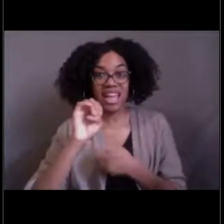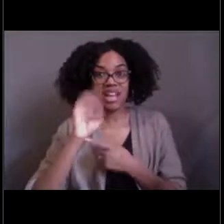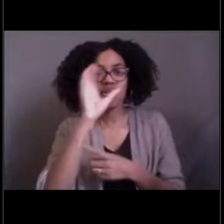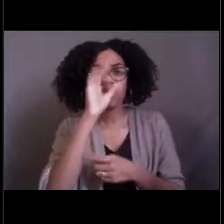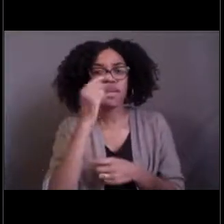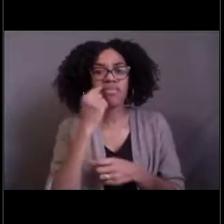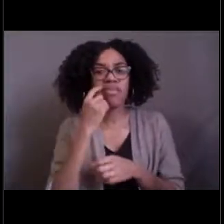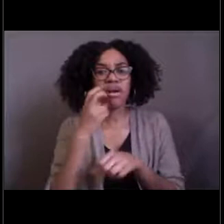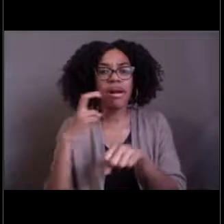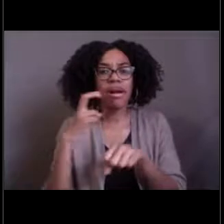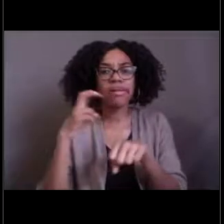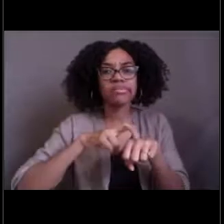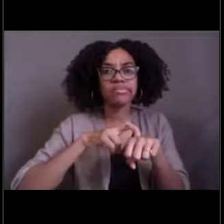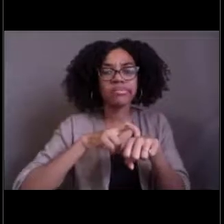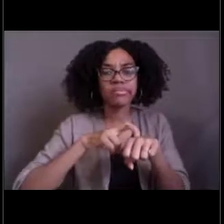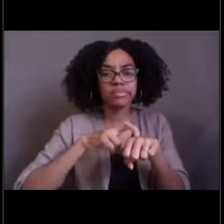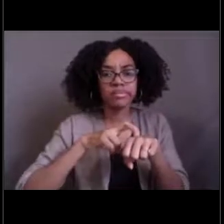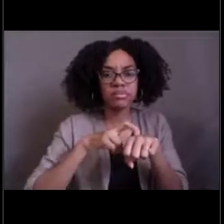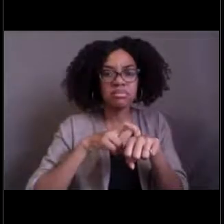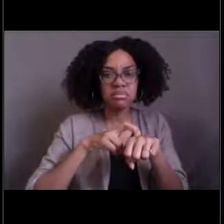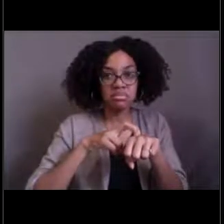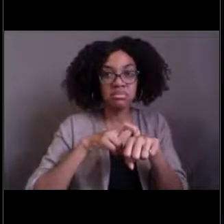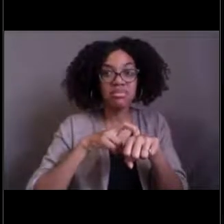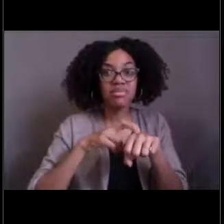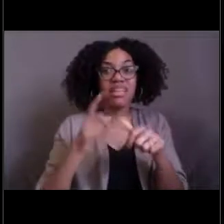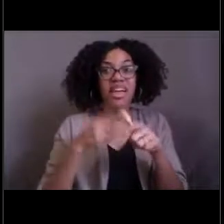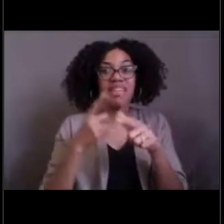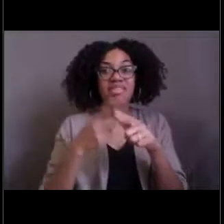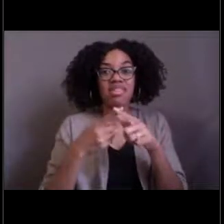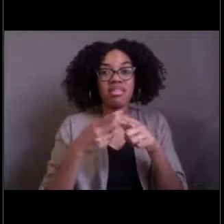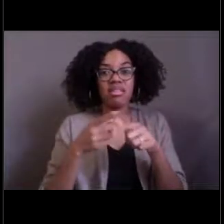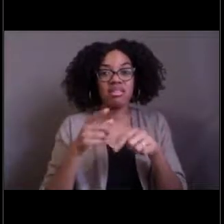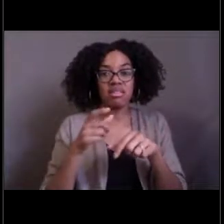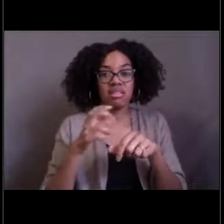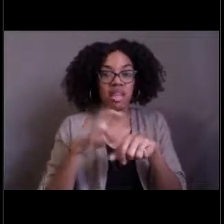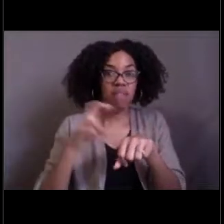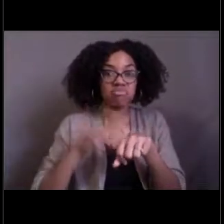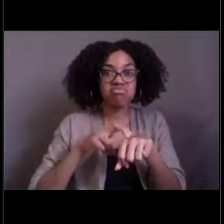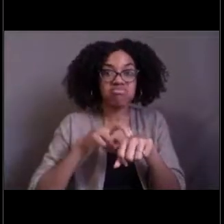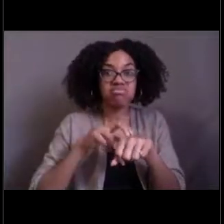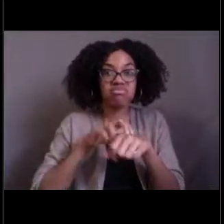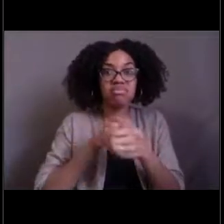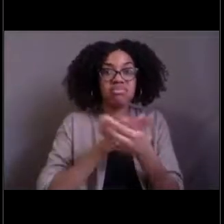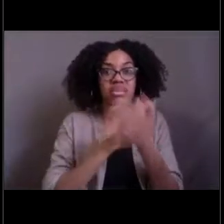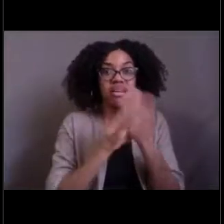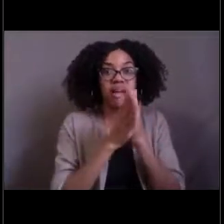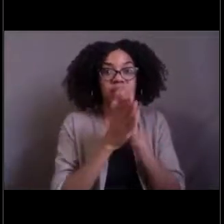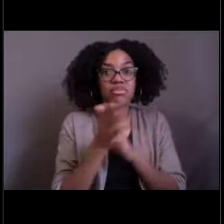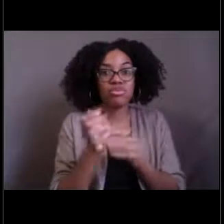and it basically starts taking over control of the host, which I find to be so, so creepy.